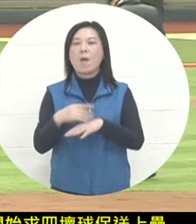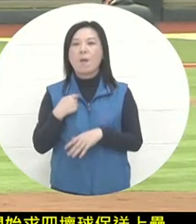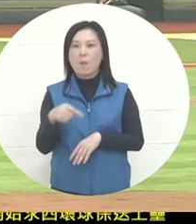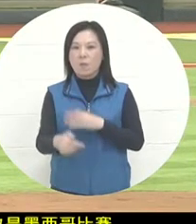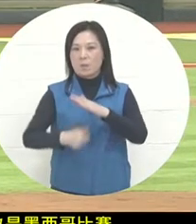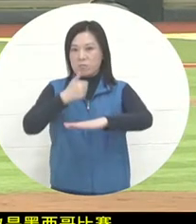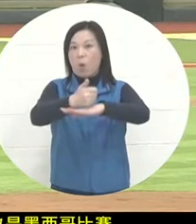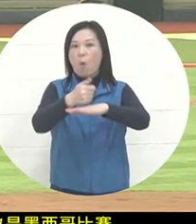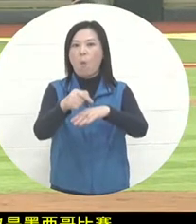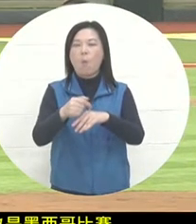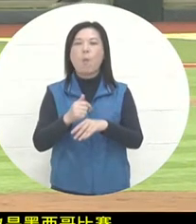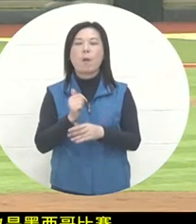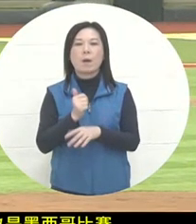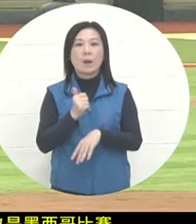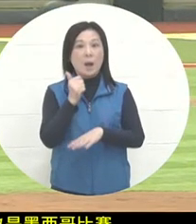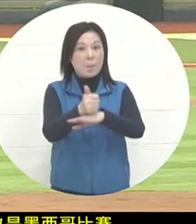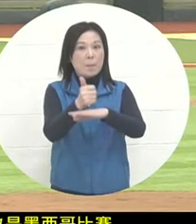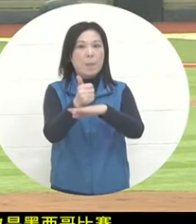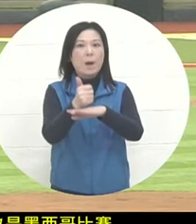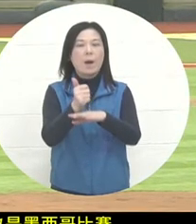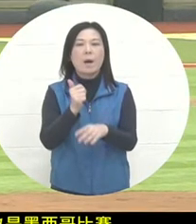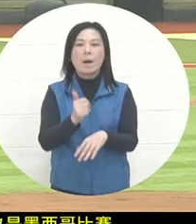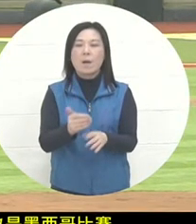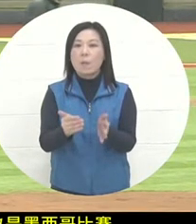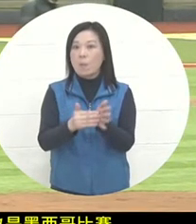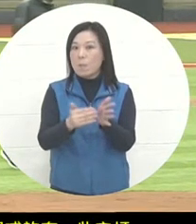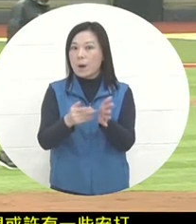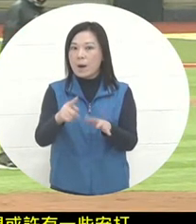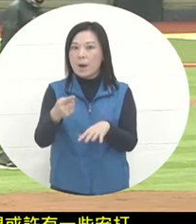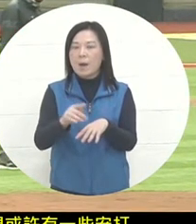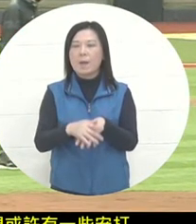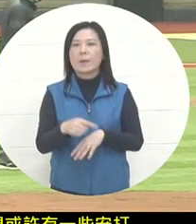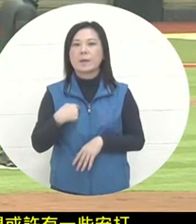, but the key point is to advance or connect after the base is loaded.